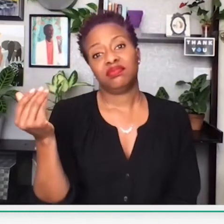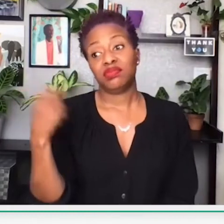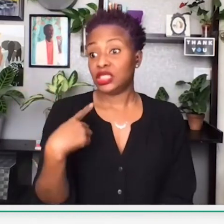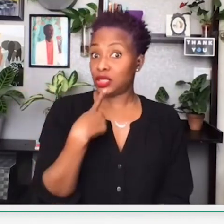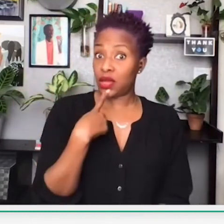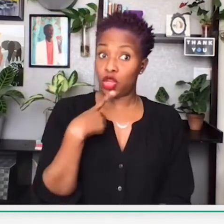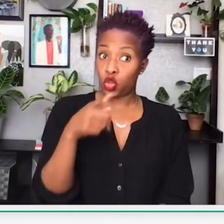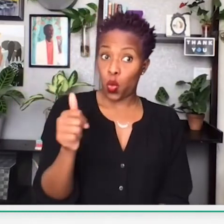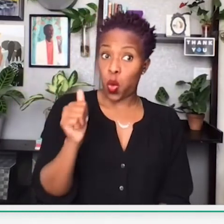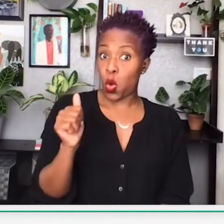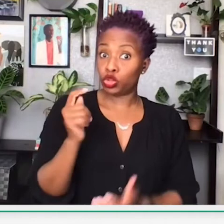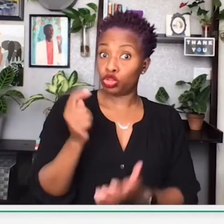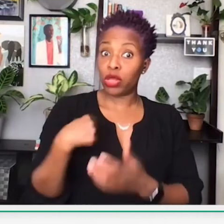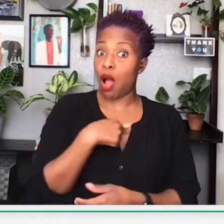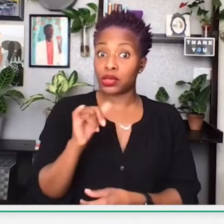And that is the power of black money: